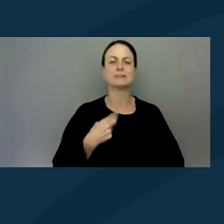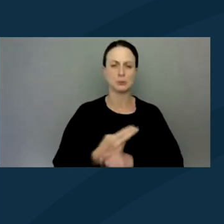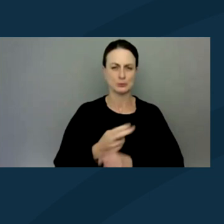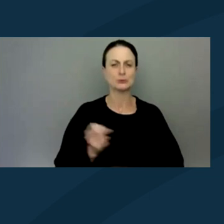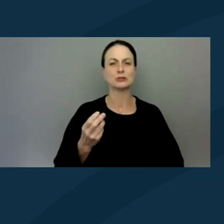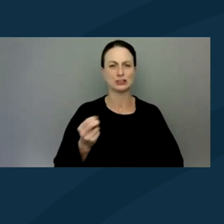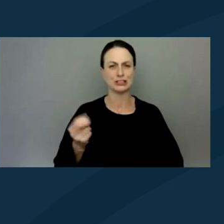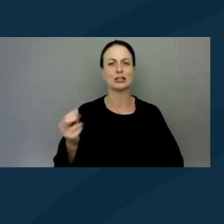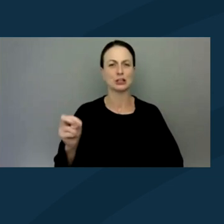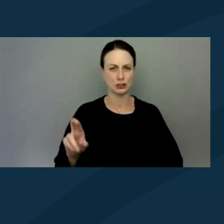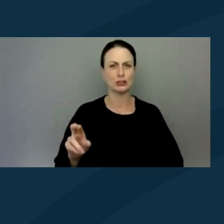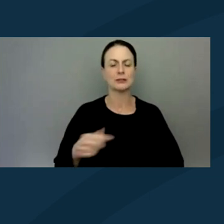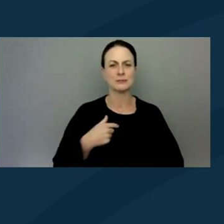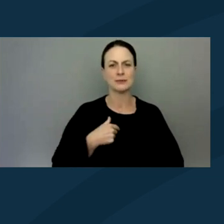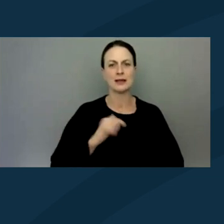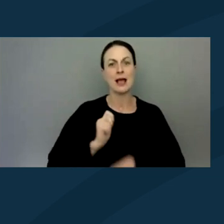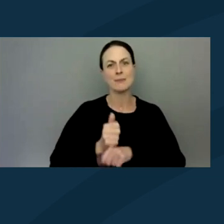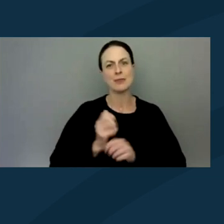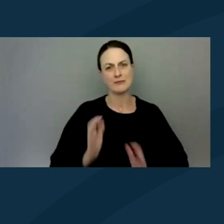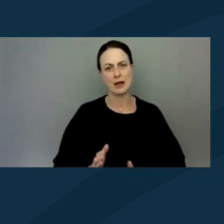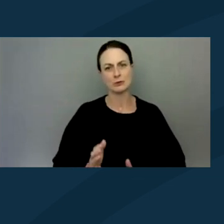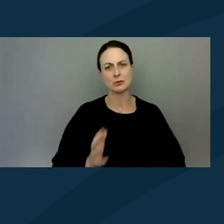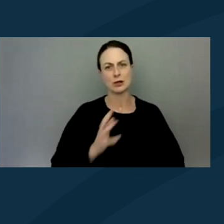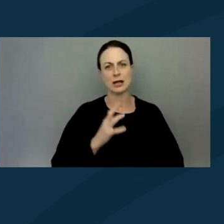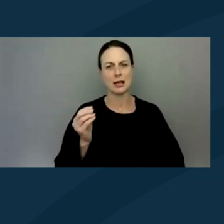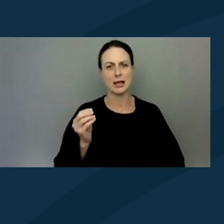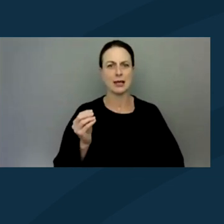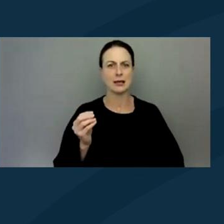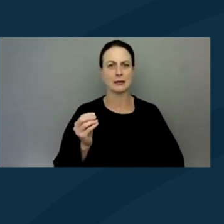I am the founder and litigation